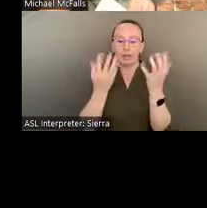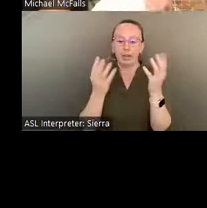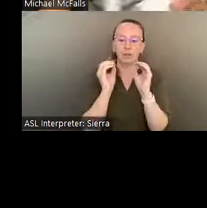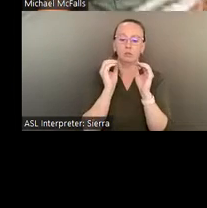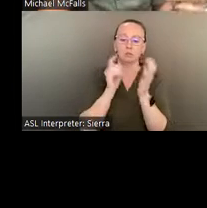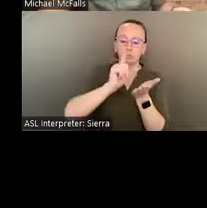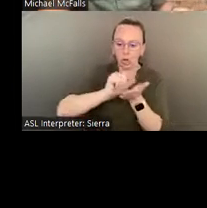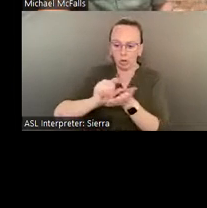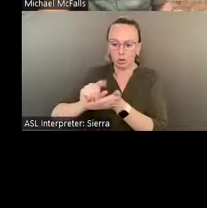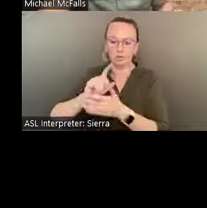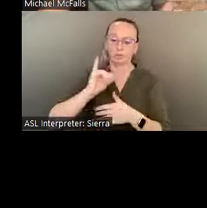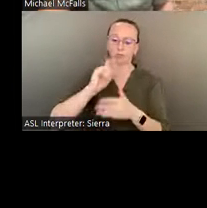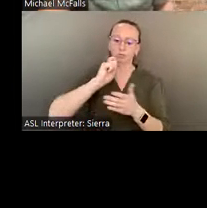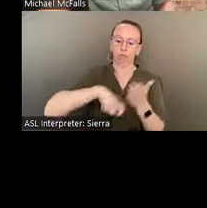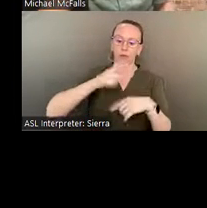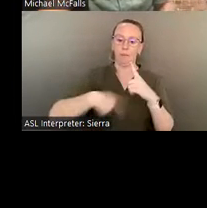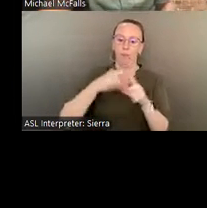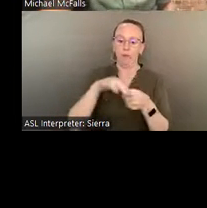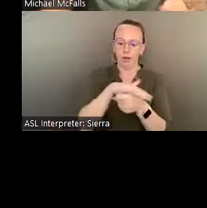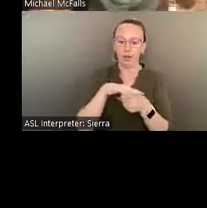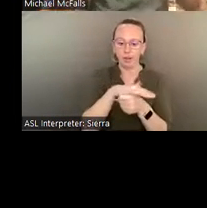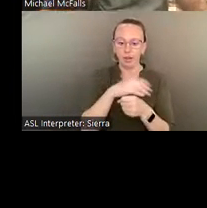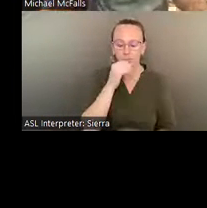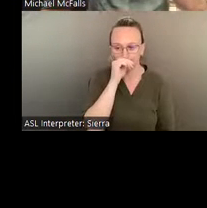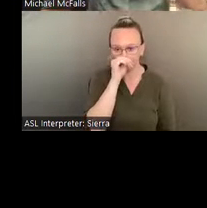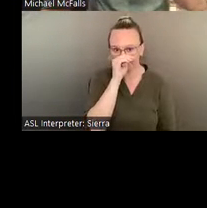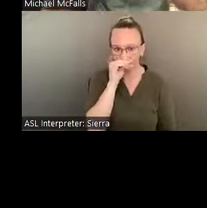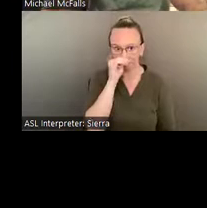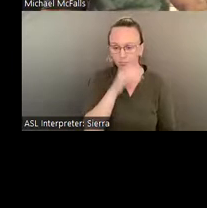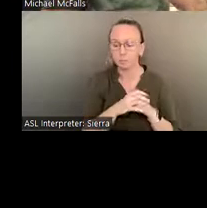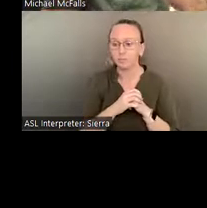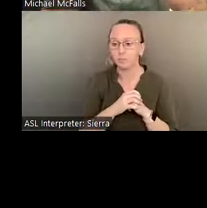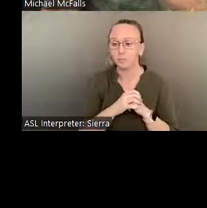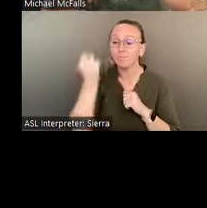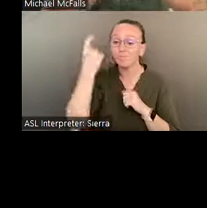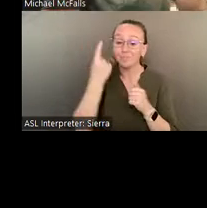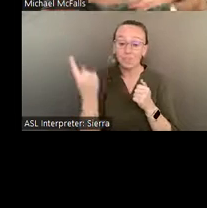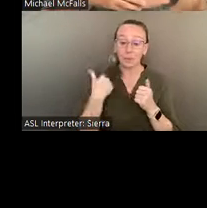and Raw Vision, but one thing we realized is we wanted to continue the vision, create